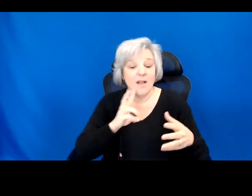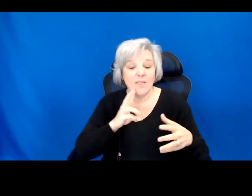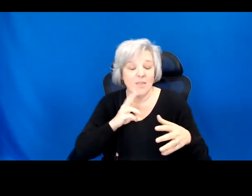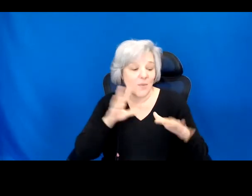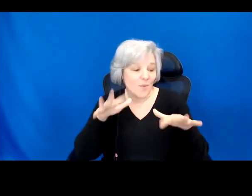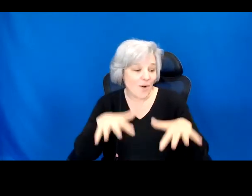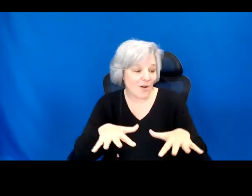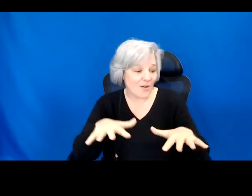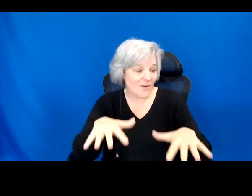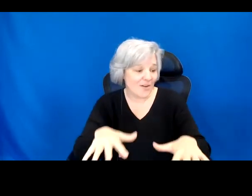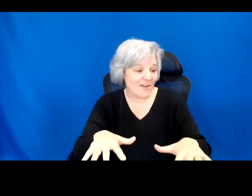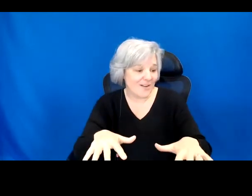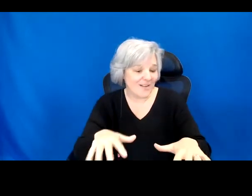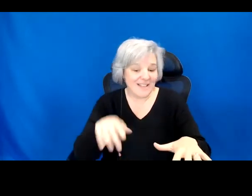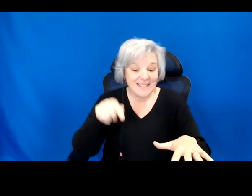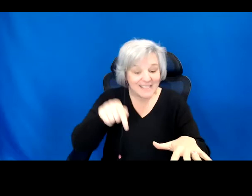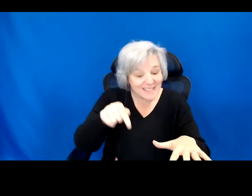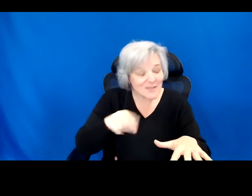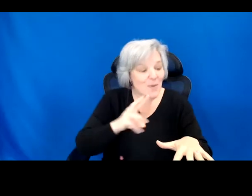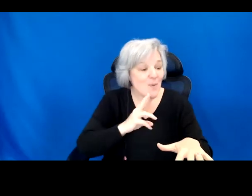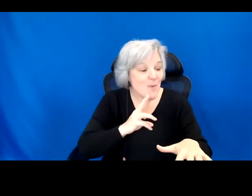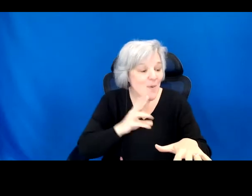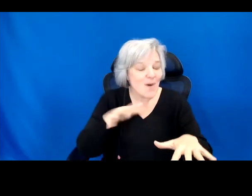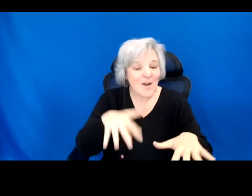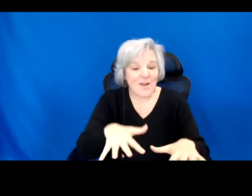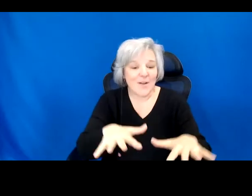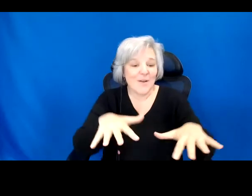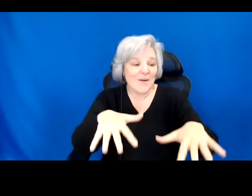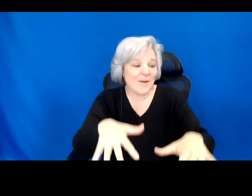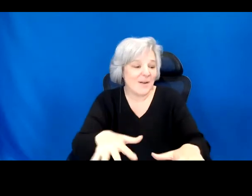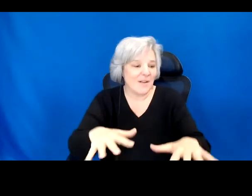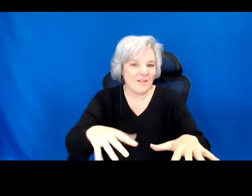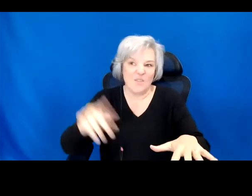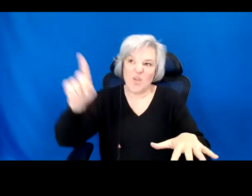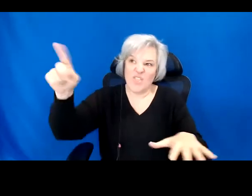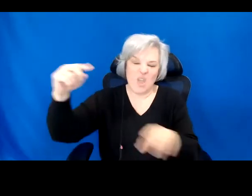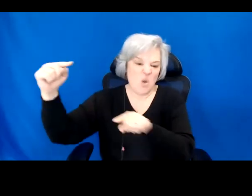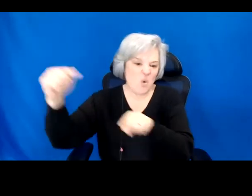letting it emerge as an actor in the opposition to the colonial mission.